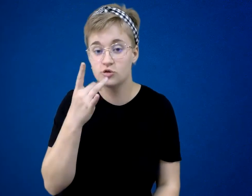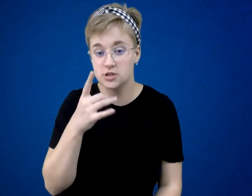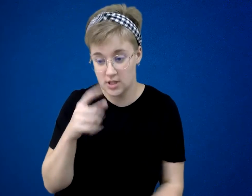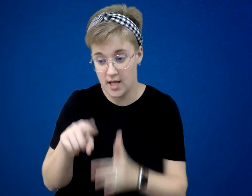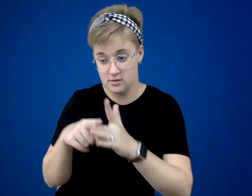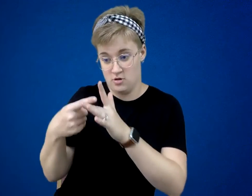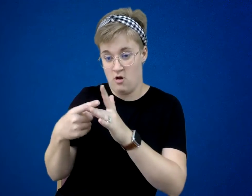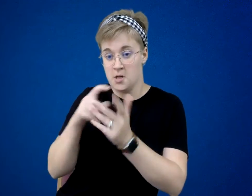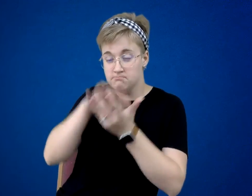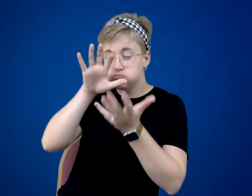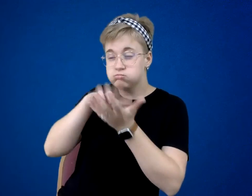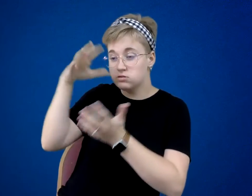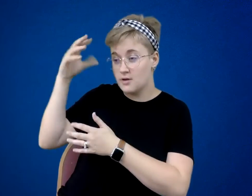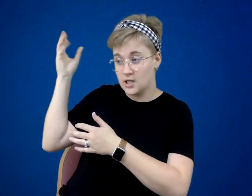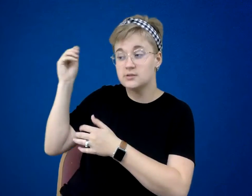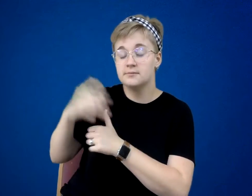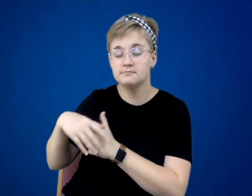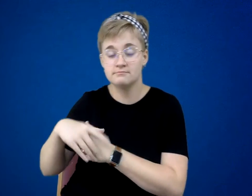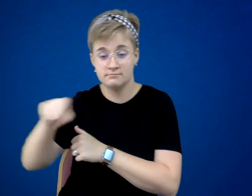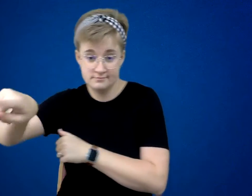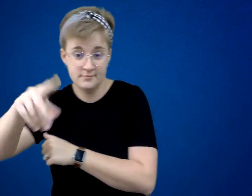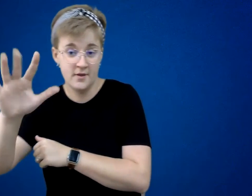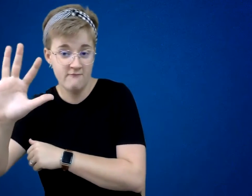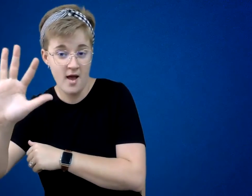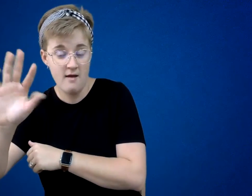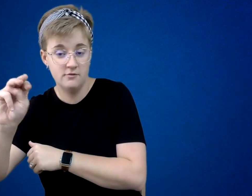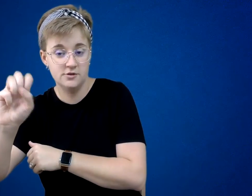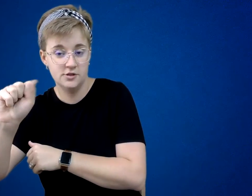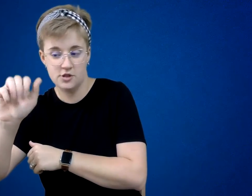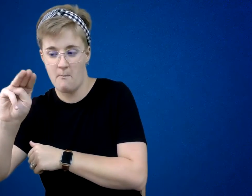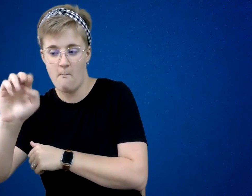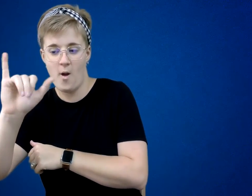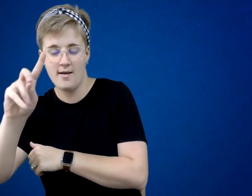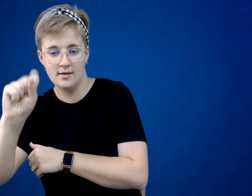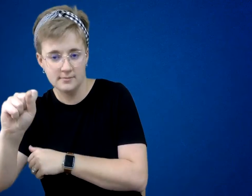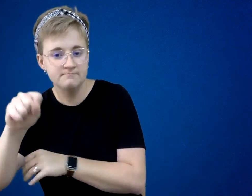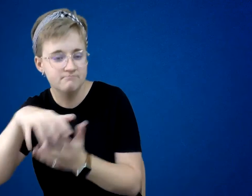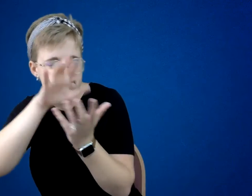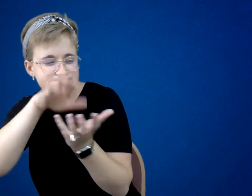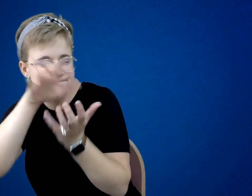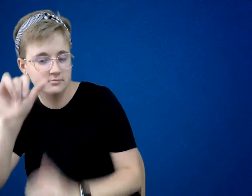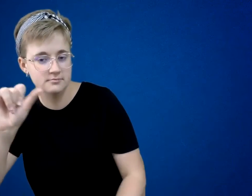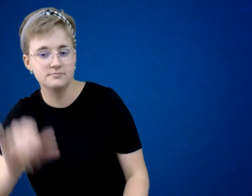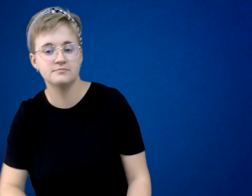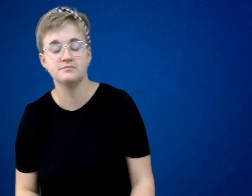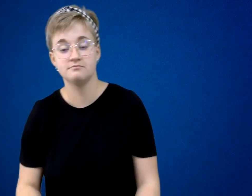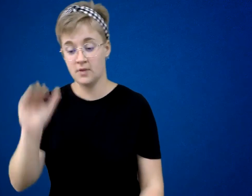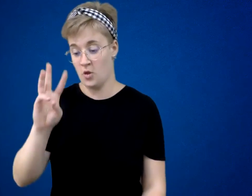The Samoyeds barked in return. Little Willy continued, “I’m going to race against you tomorrow.